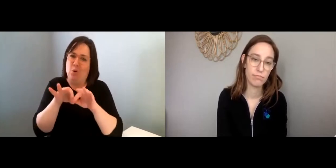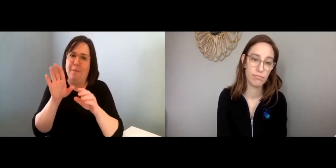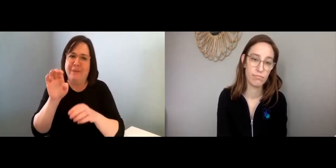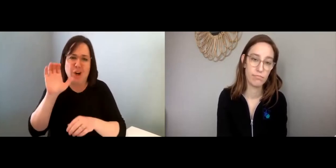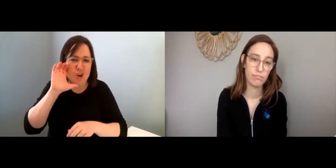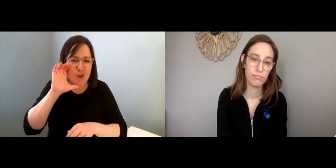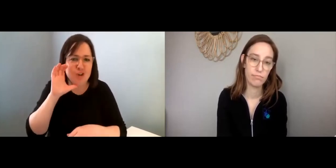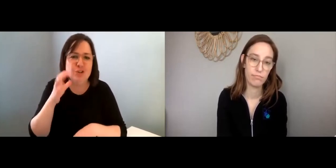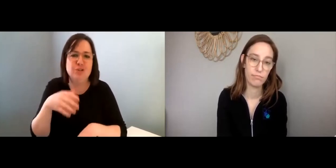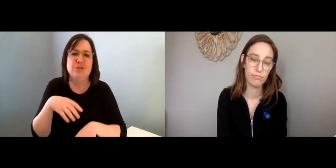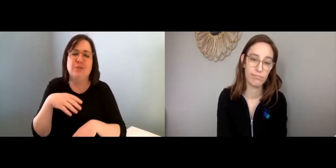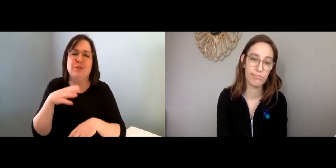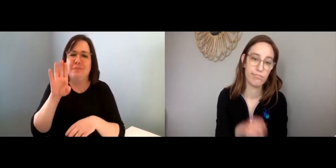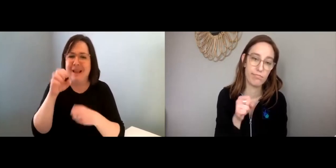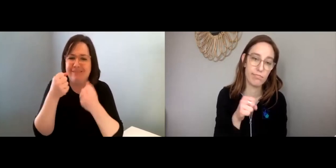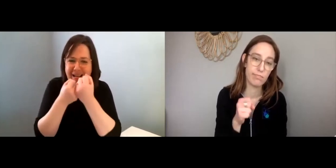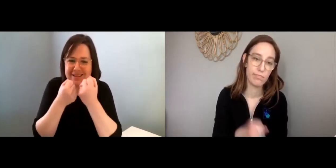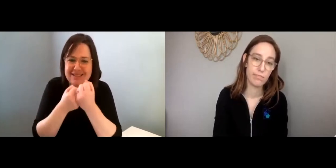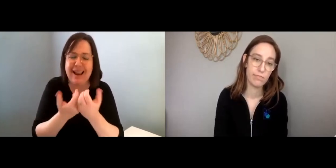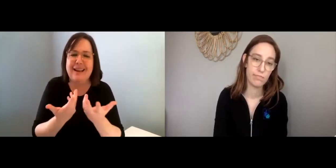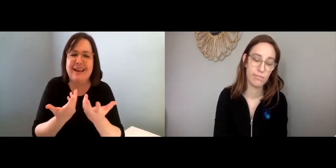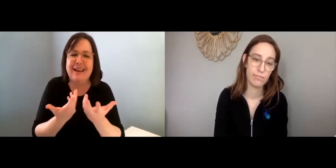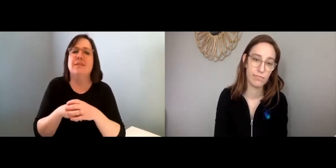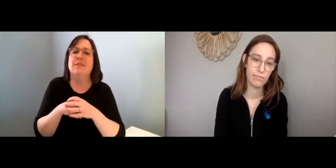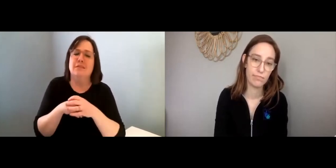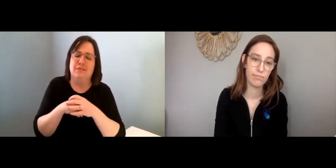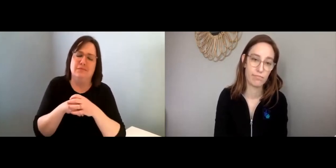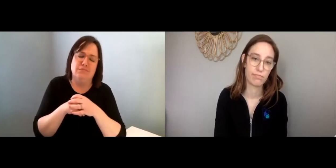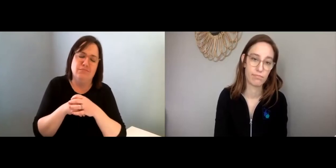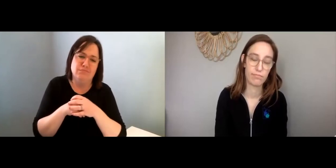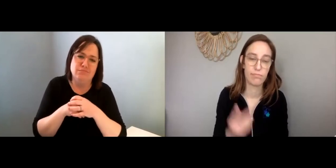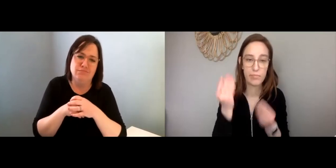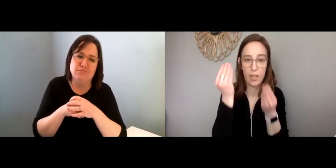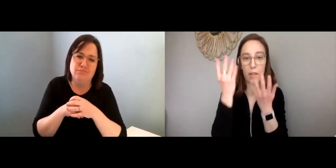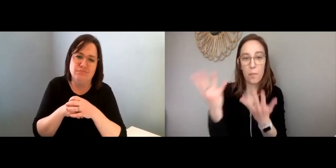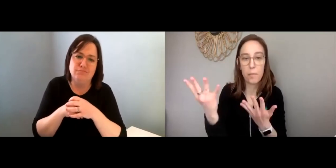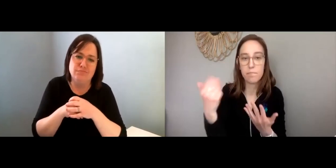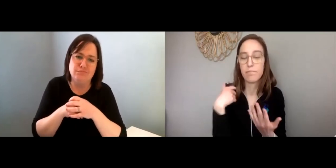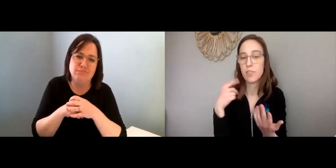Everyone needs to be heard and validated, that’s so important.